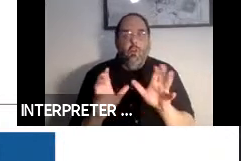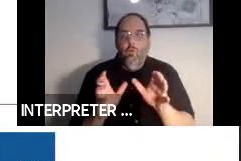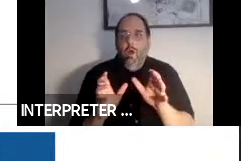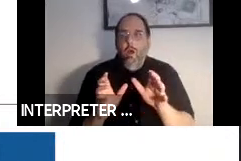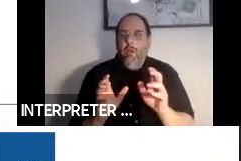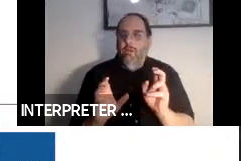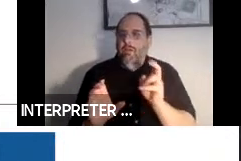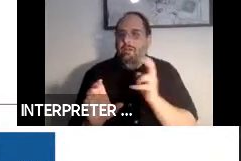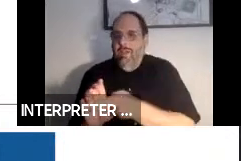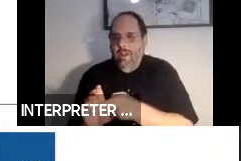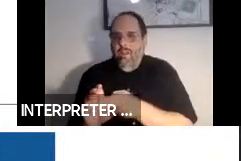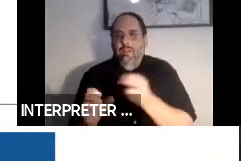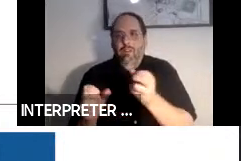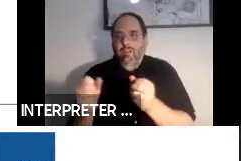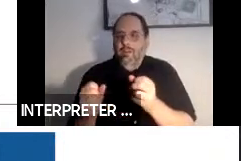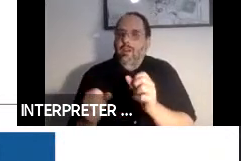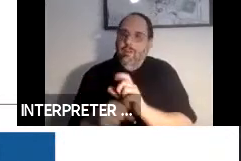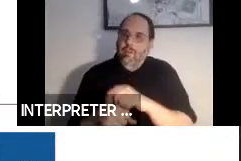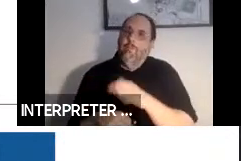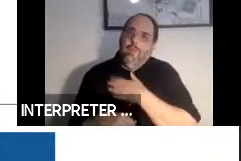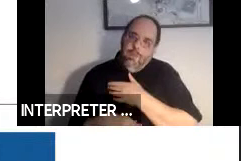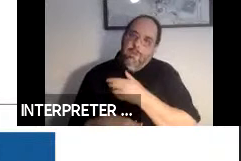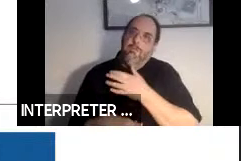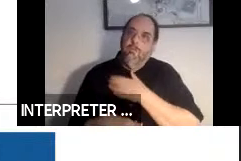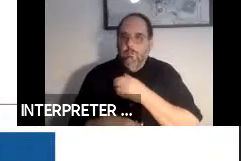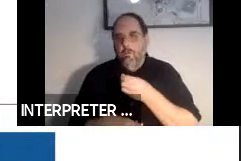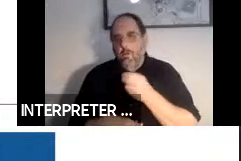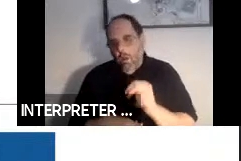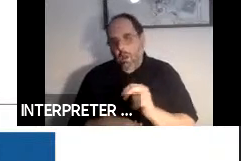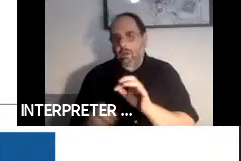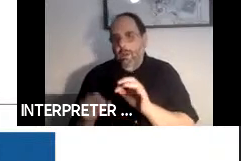every single time telling it please turn on the captioning. You want it to just know and do it.